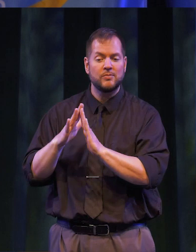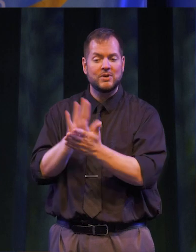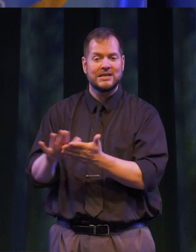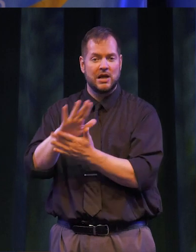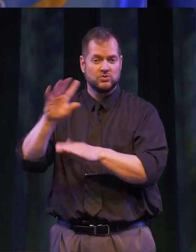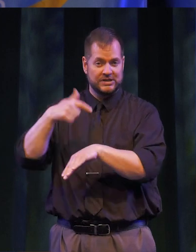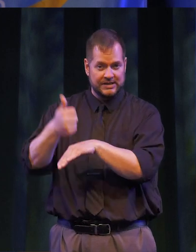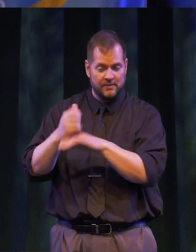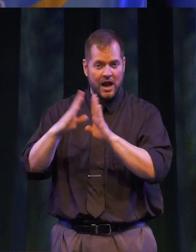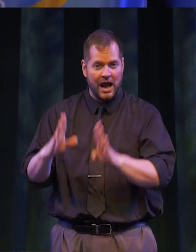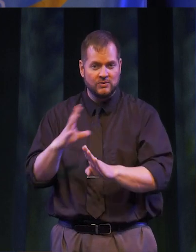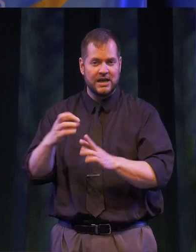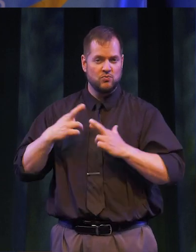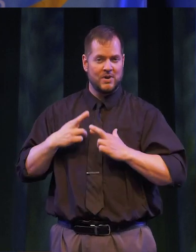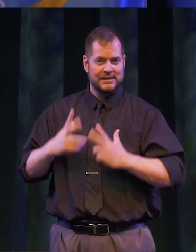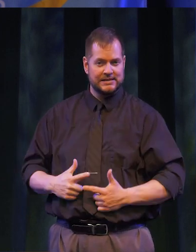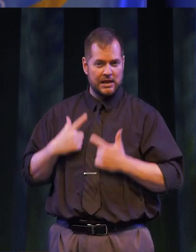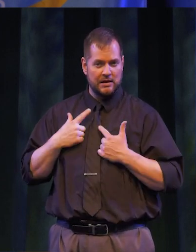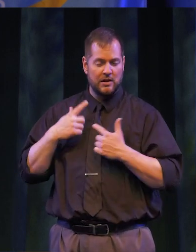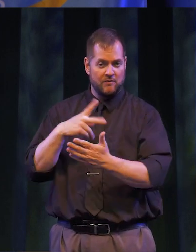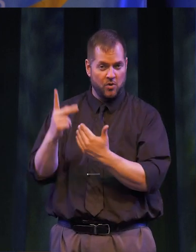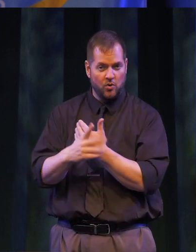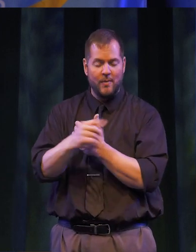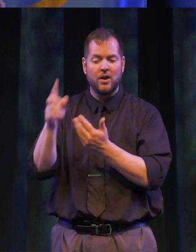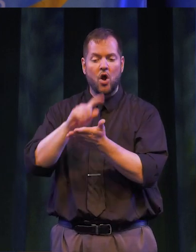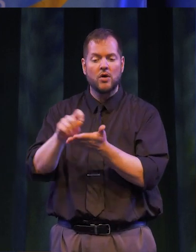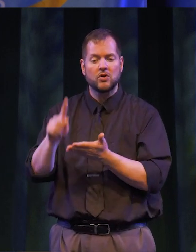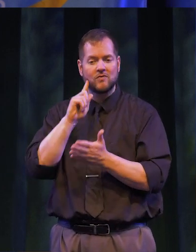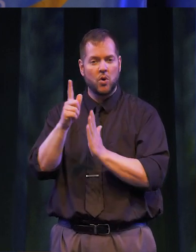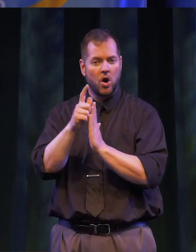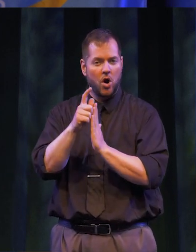COLLEGES ESTABLISHING A HOUSING AND RESIDENCE LIFE PROGRAM, AN AUTHOR OF ARTICLES ON THE